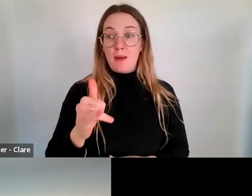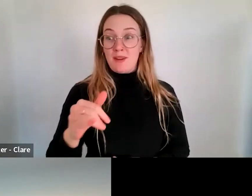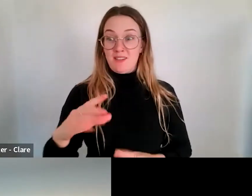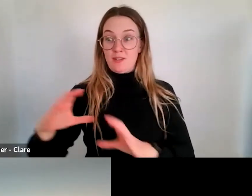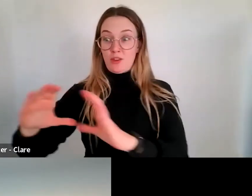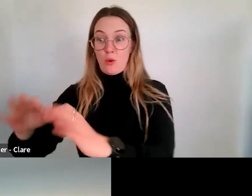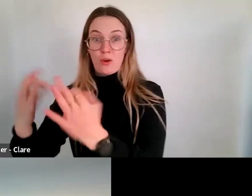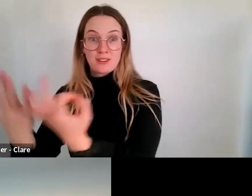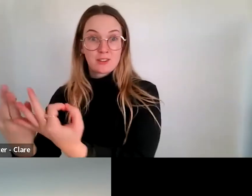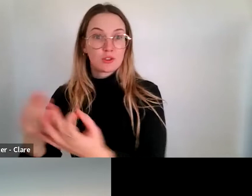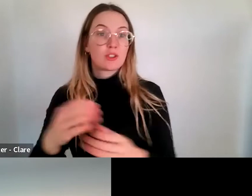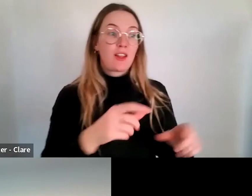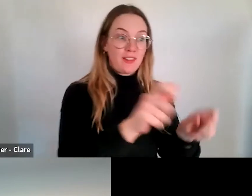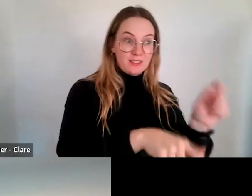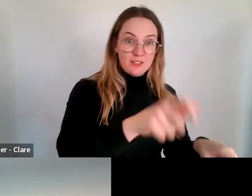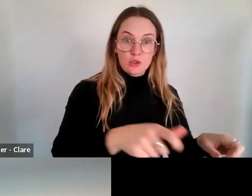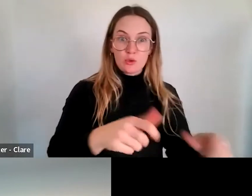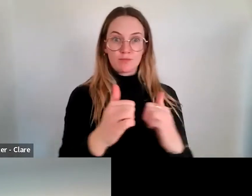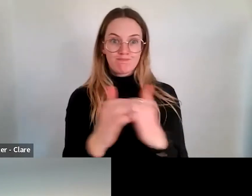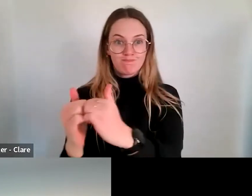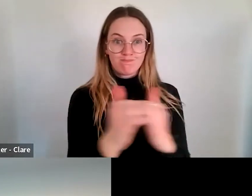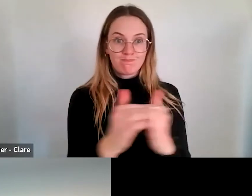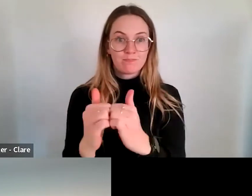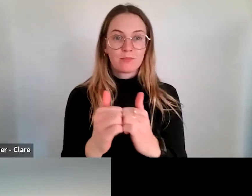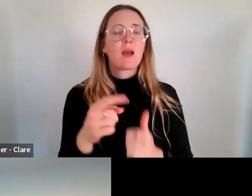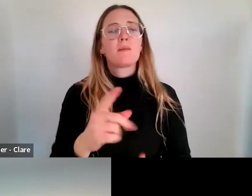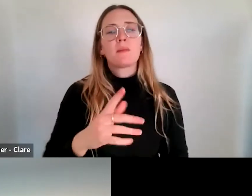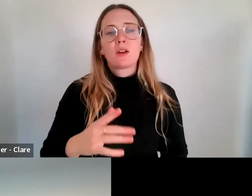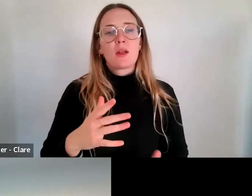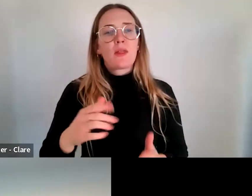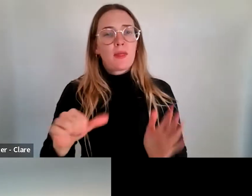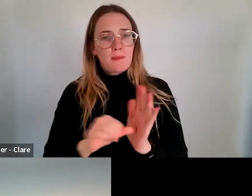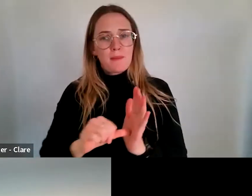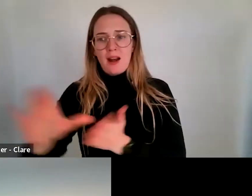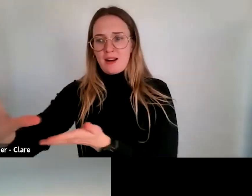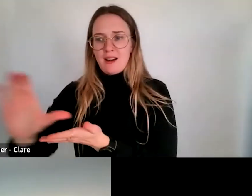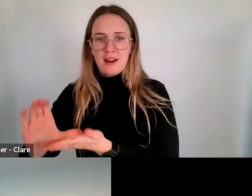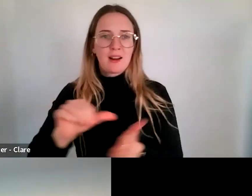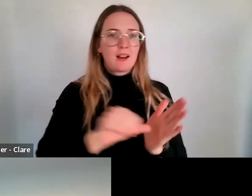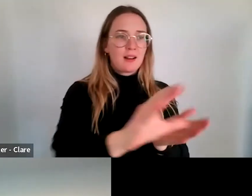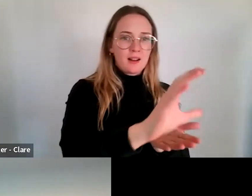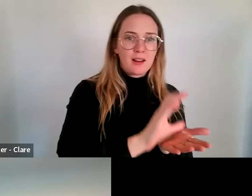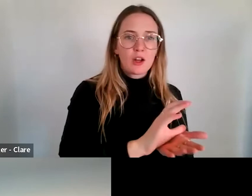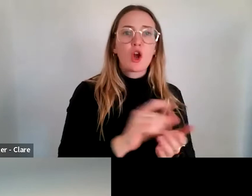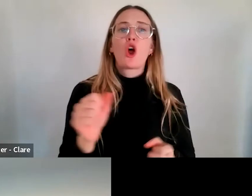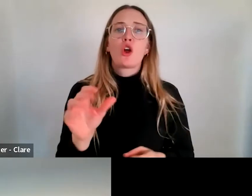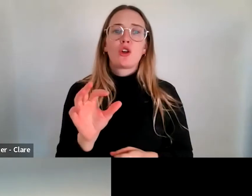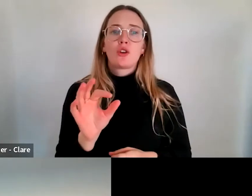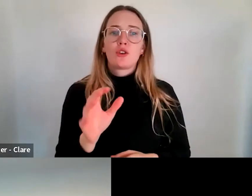sure those two different grants or series of grants weren't asking for the